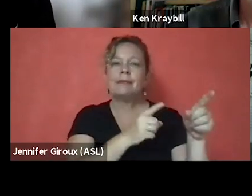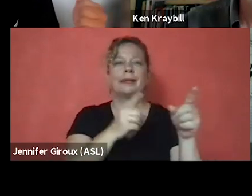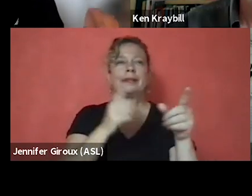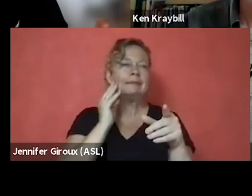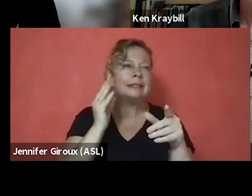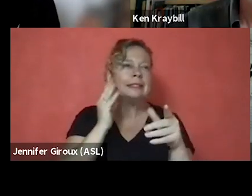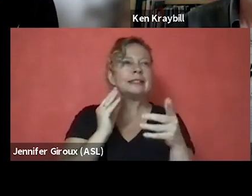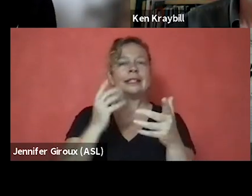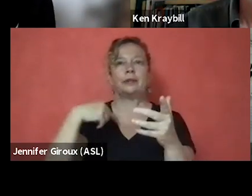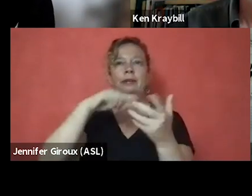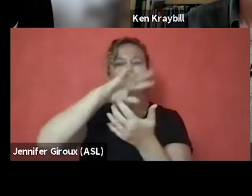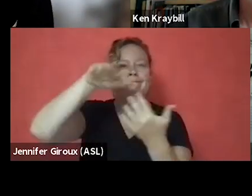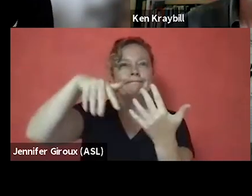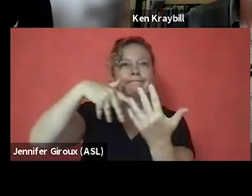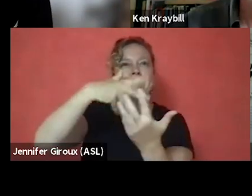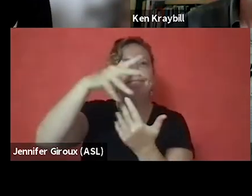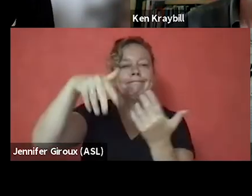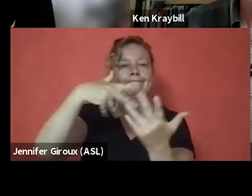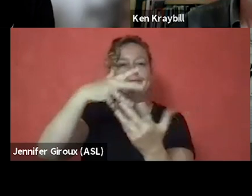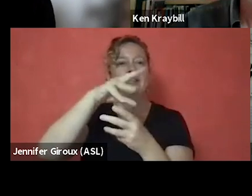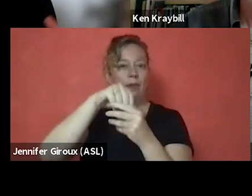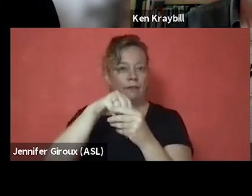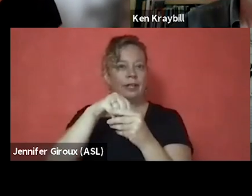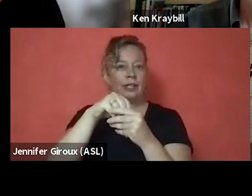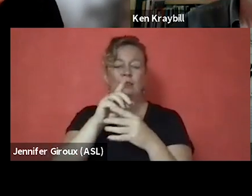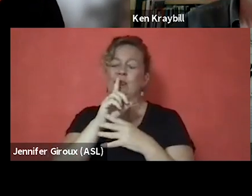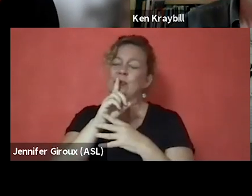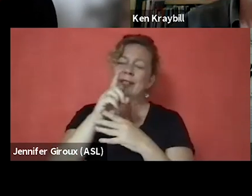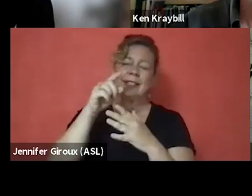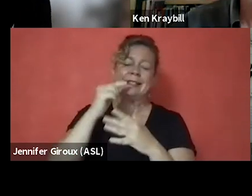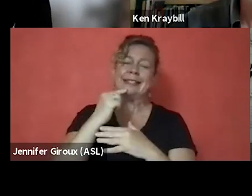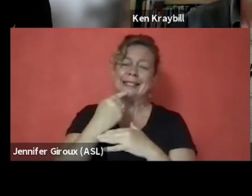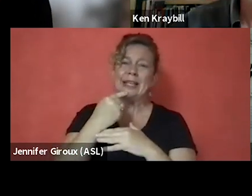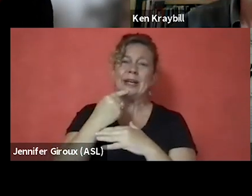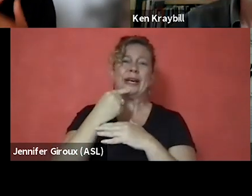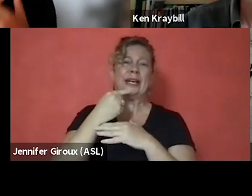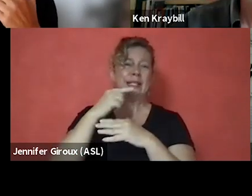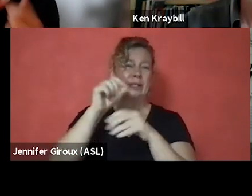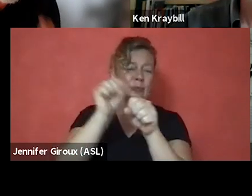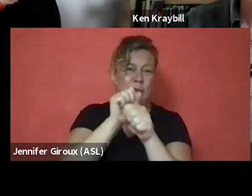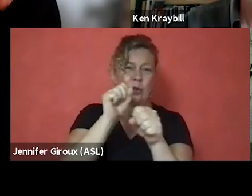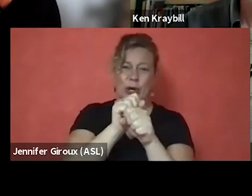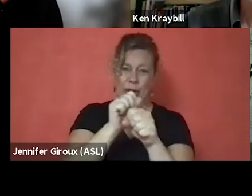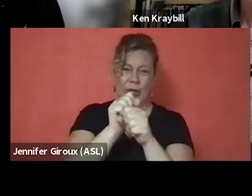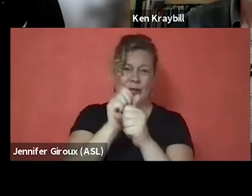and really doing some serious peer work. And at the time, I didn't really realize it was peer work,